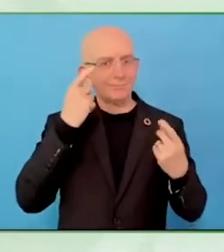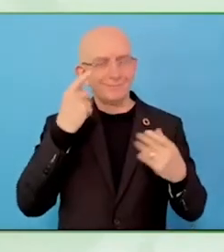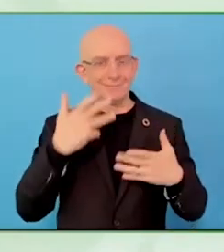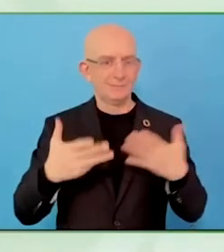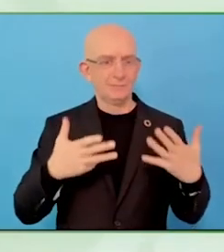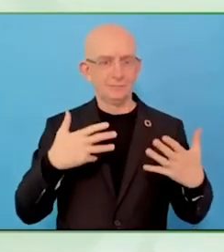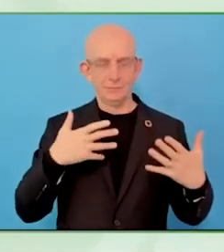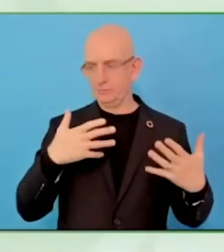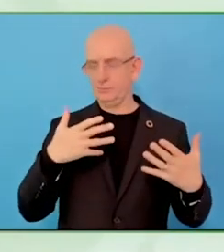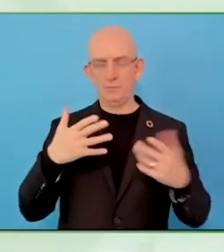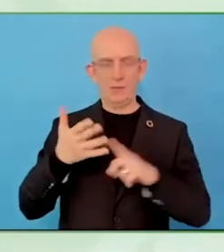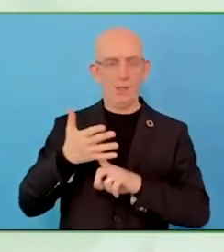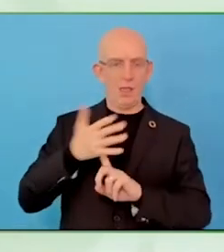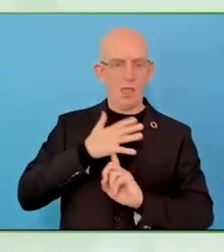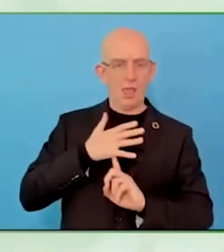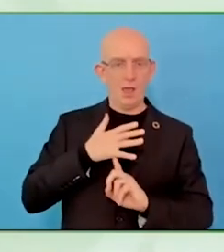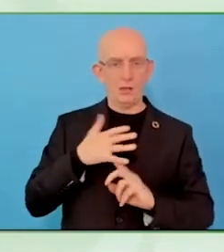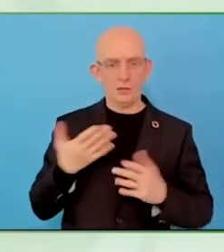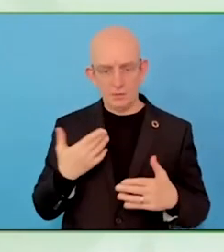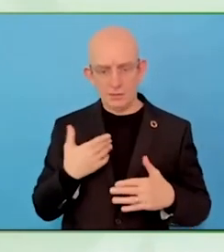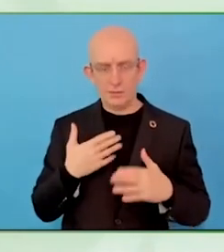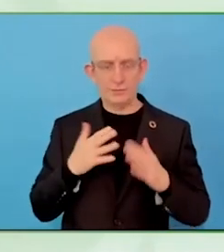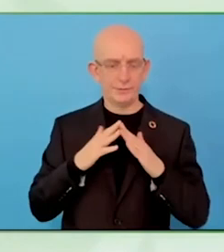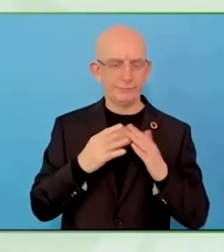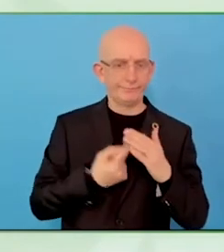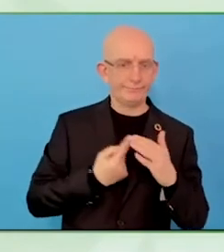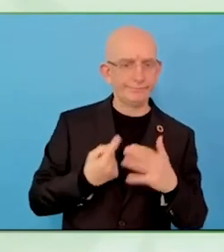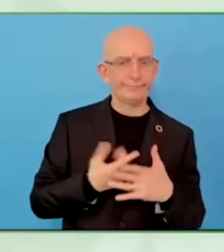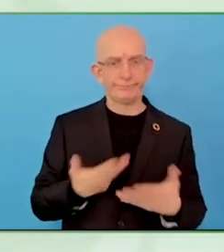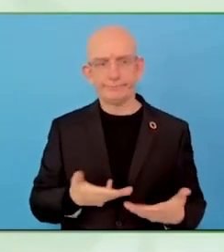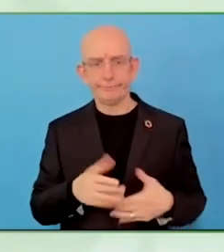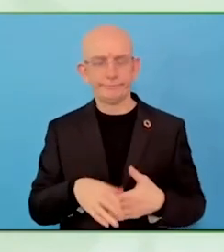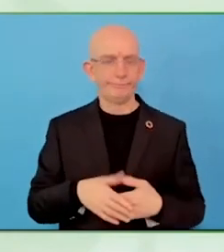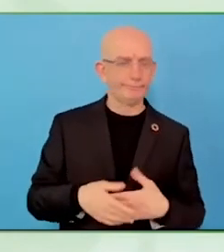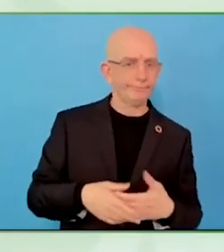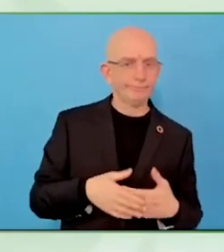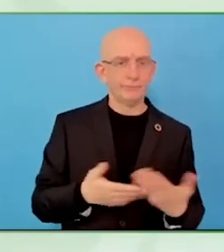As Art to Heart, we prepared packages of artworks, art materials,